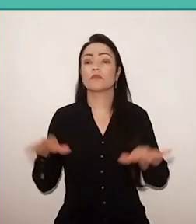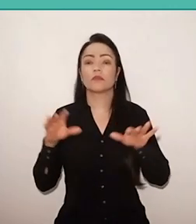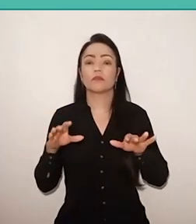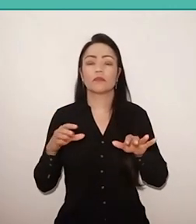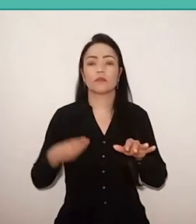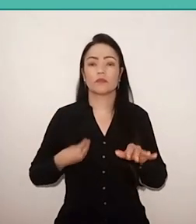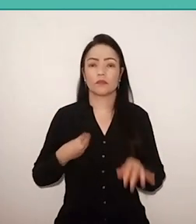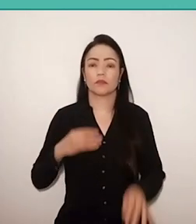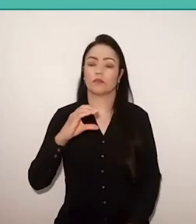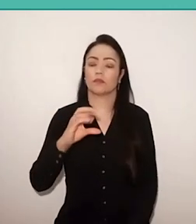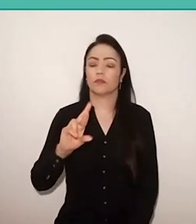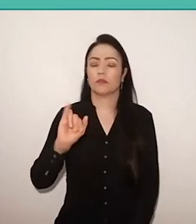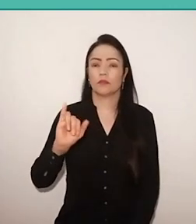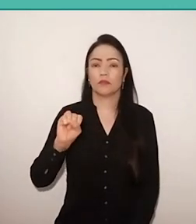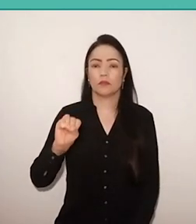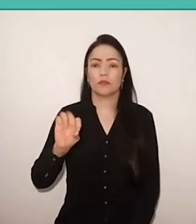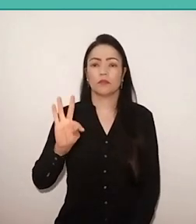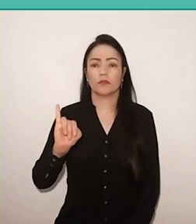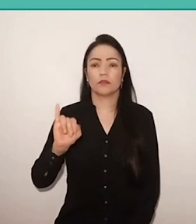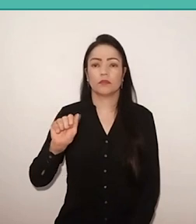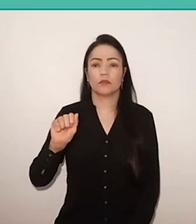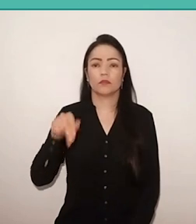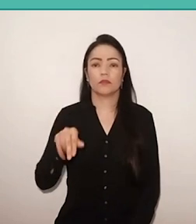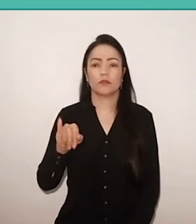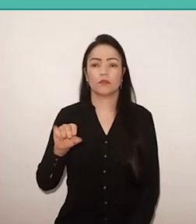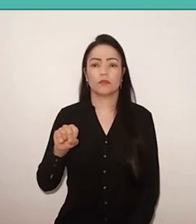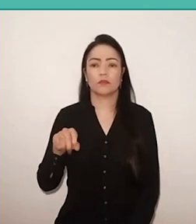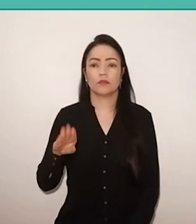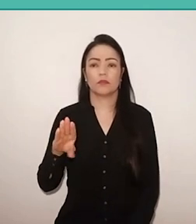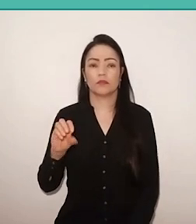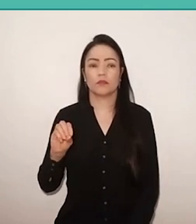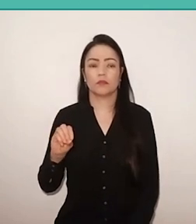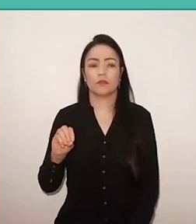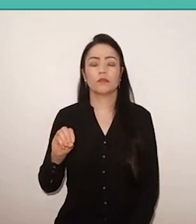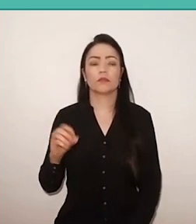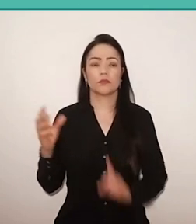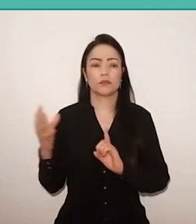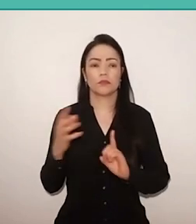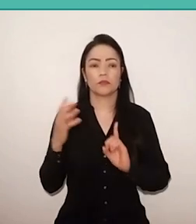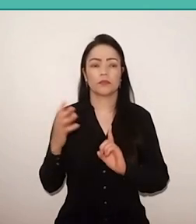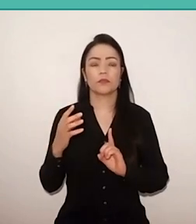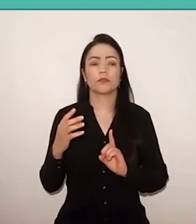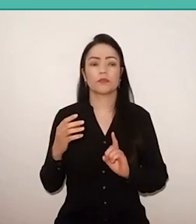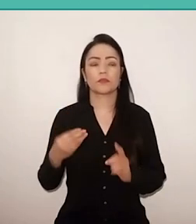This influence impacts, fundamentally, his vision of being human.